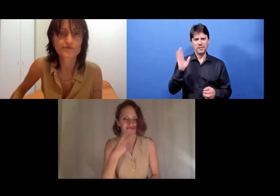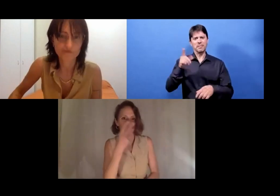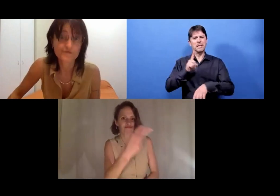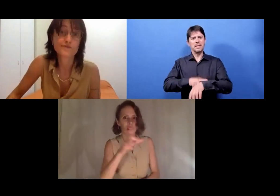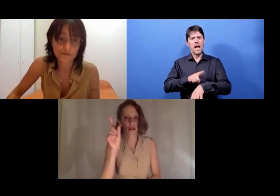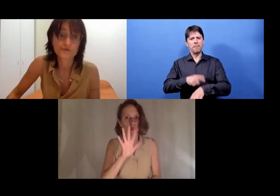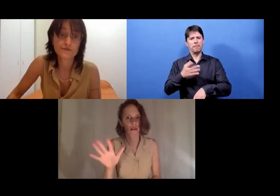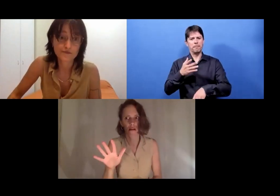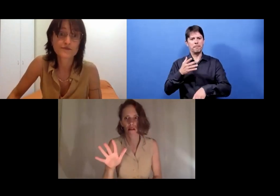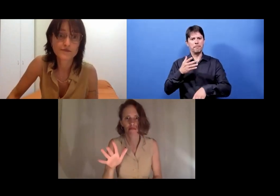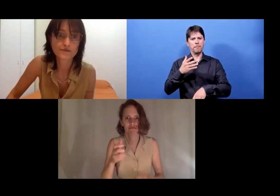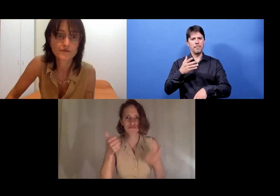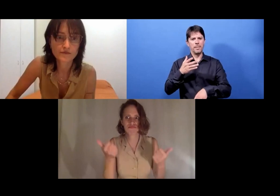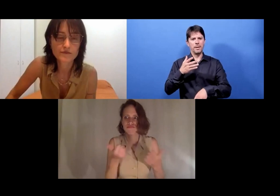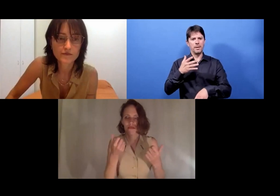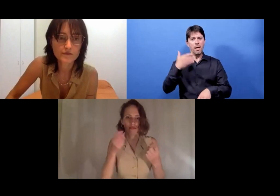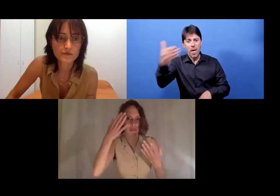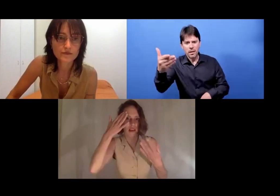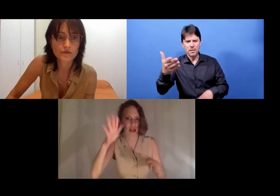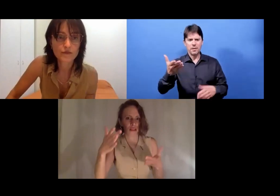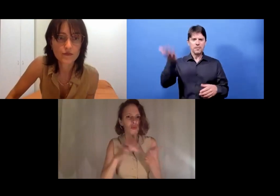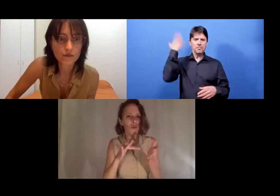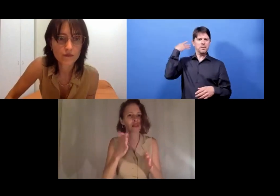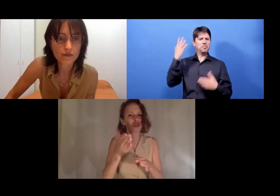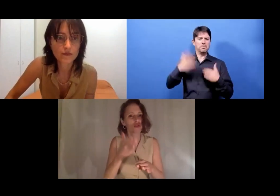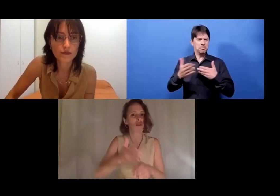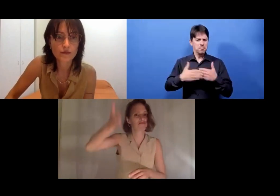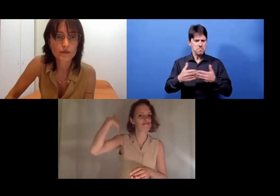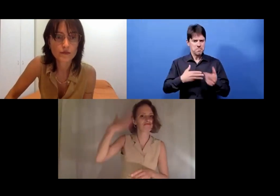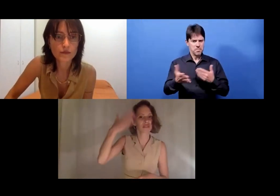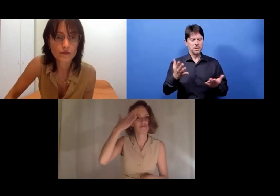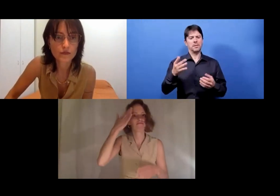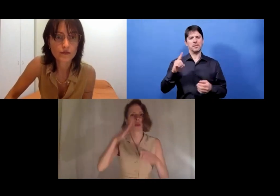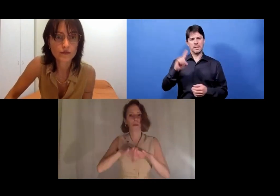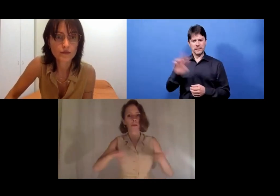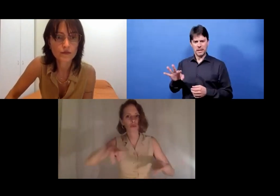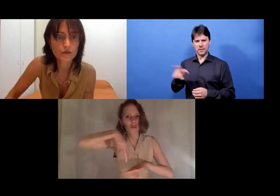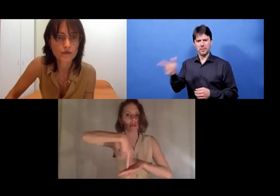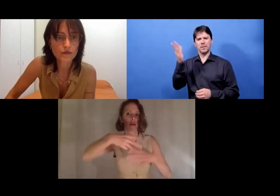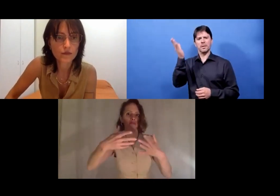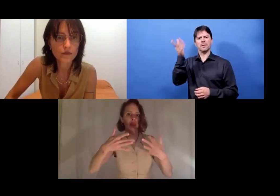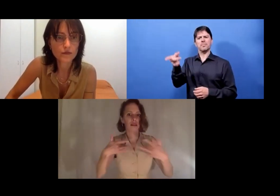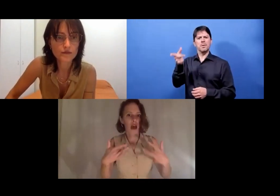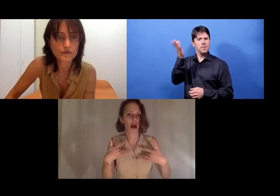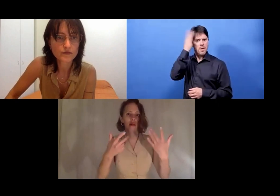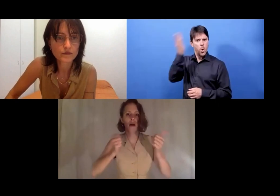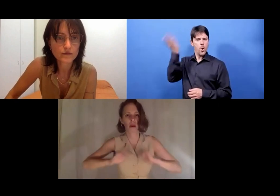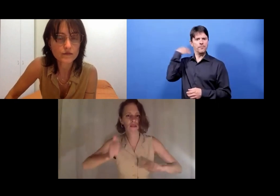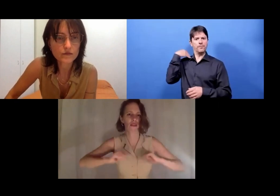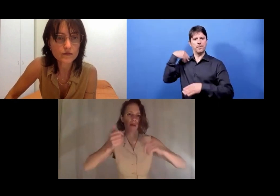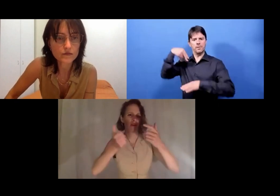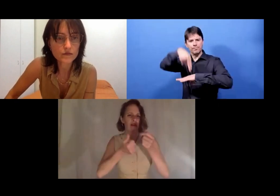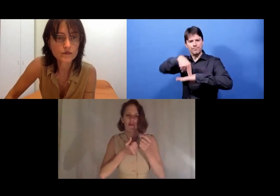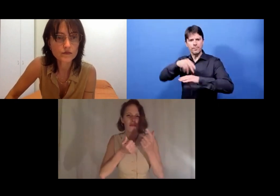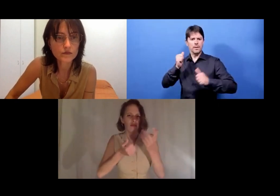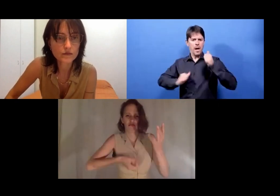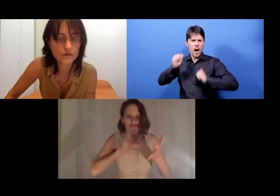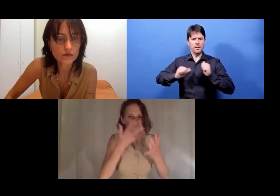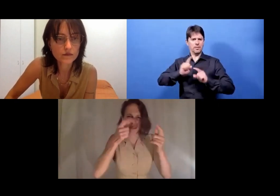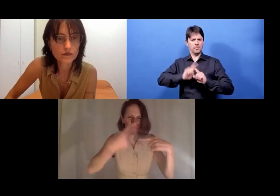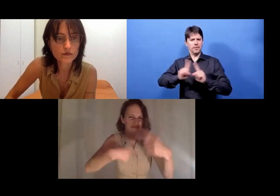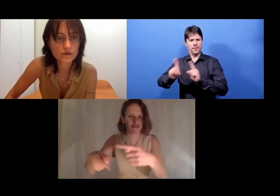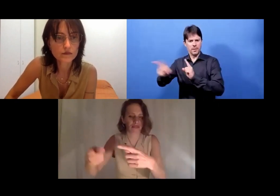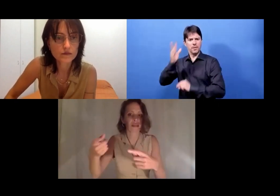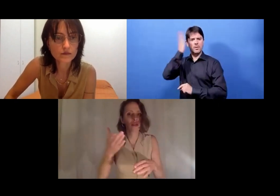I didn't realise that Rita has not been dancing all her life. It was so natural to her.